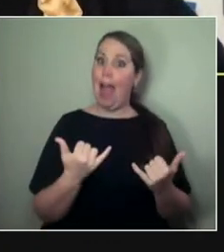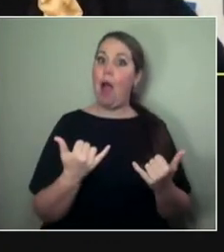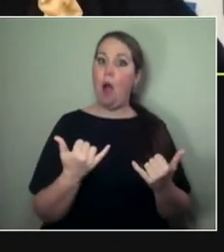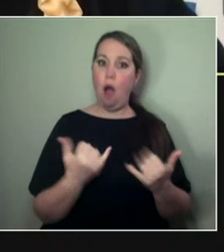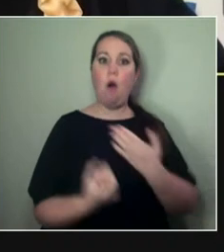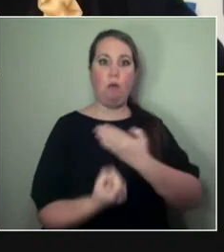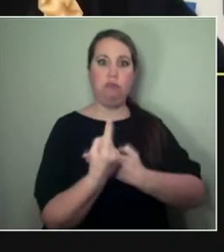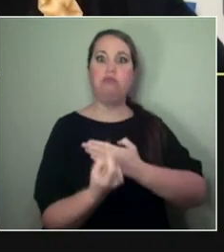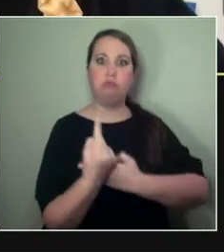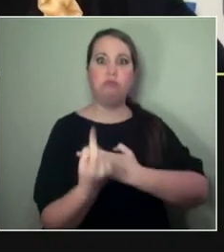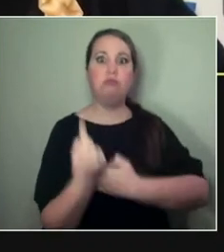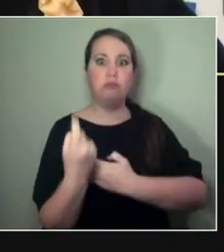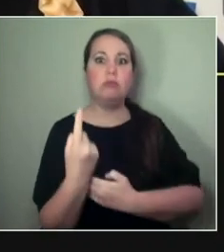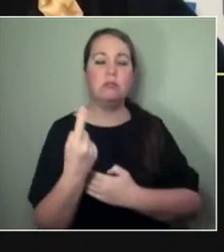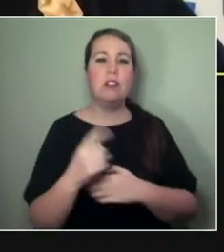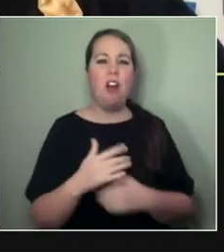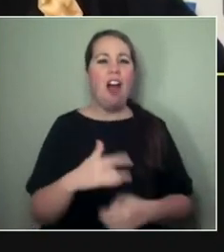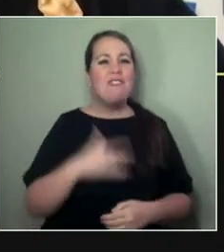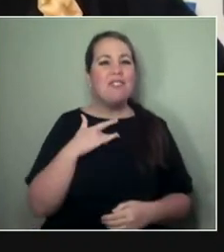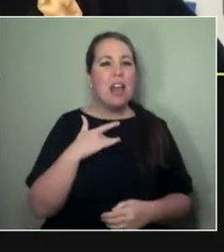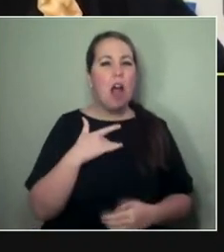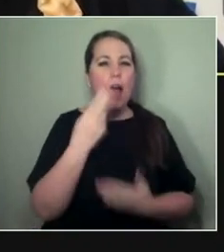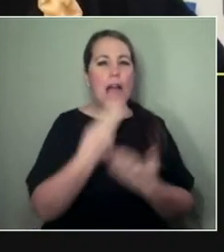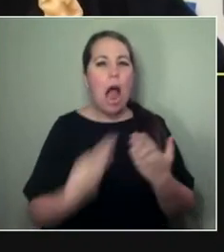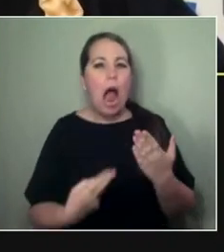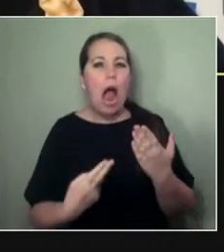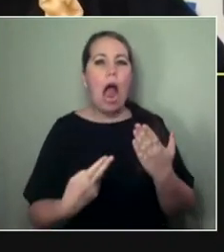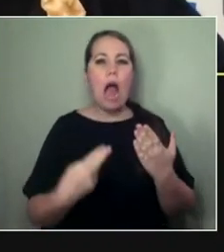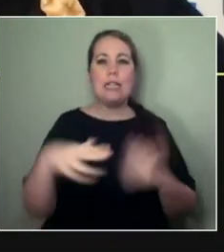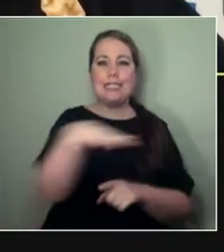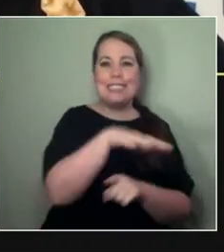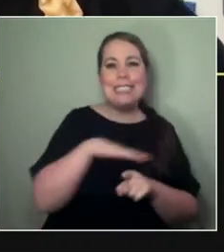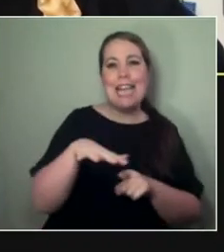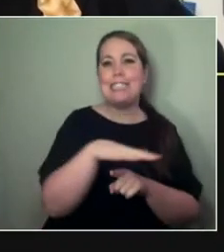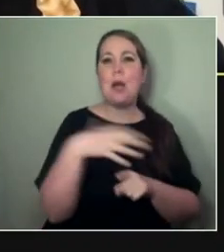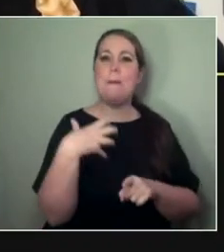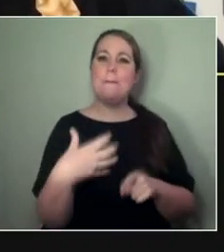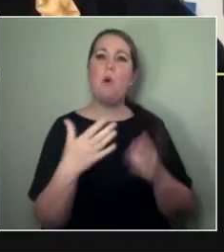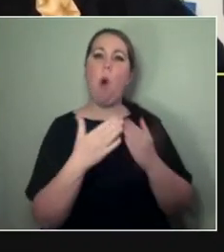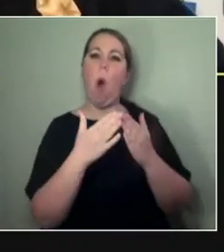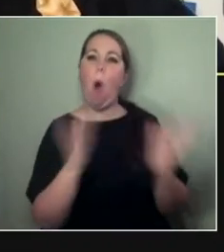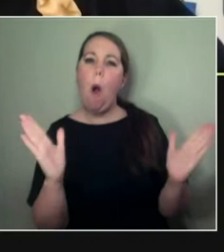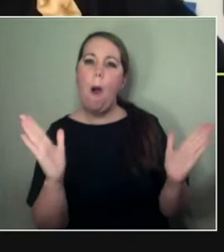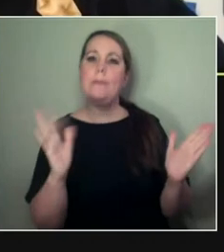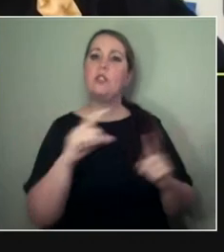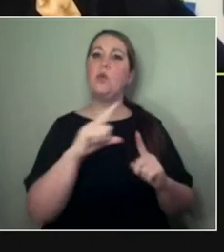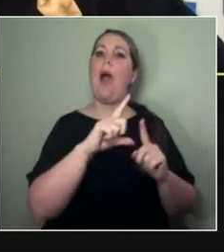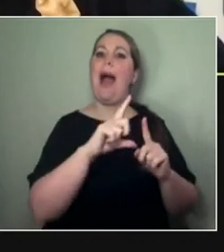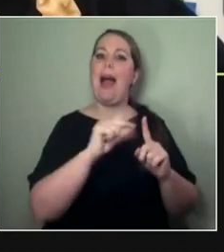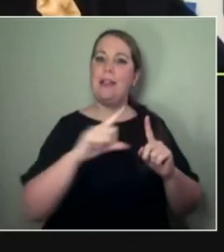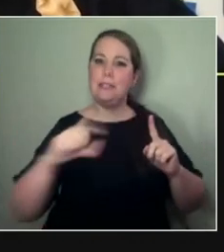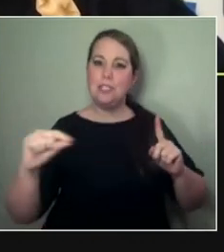to doing a lot more digital stuff. I was having a talk to Momoe, who's in the Collective, this morning, and we were talking about